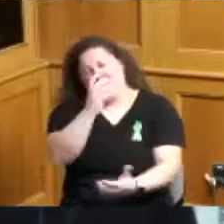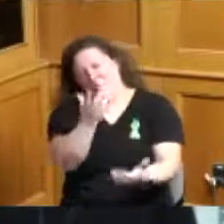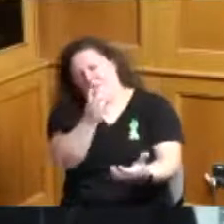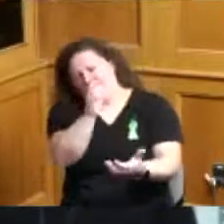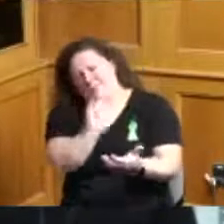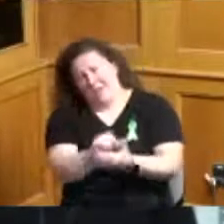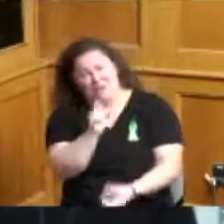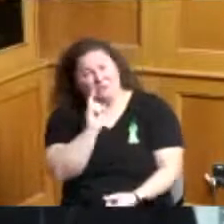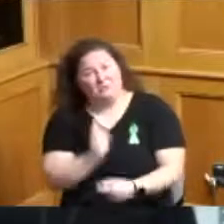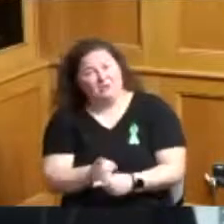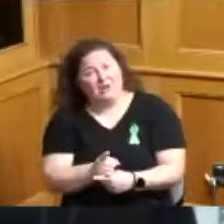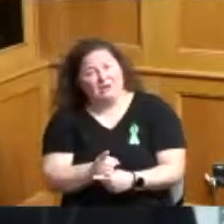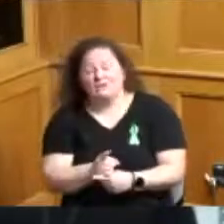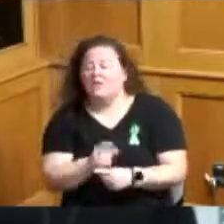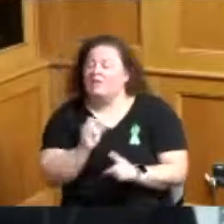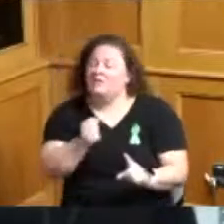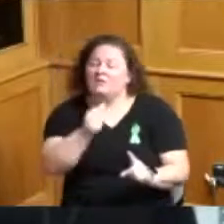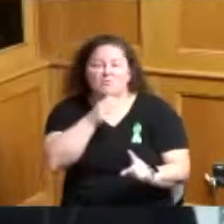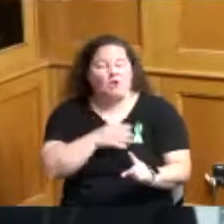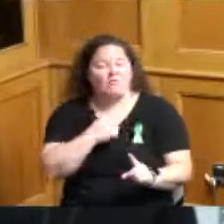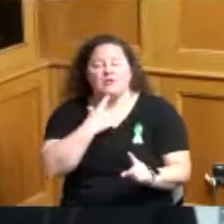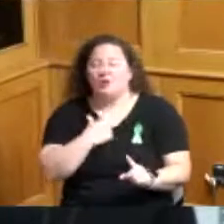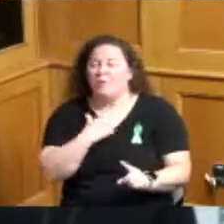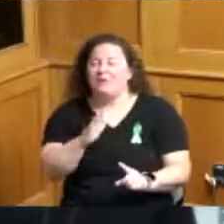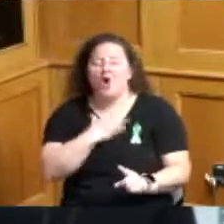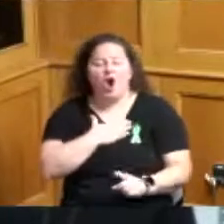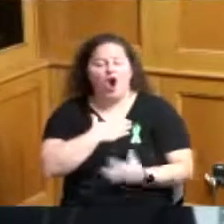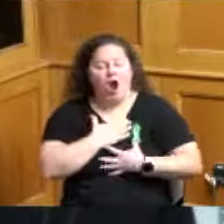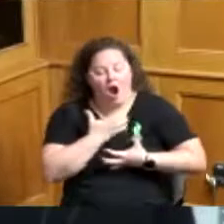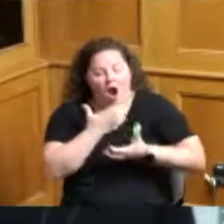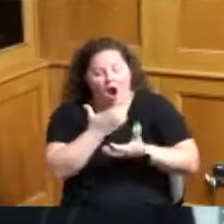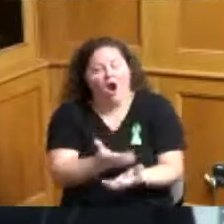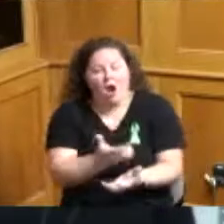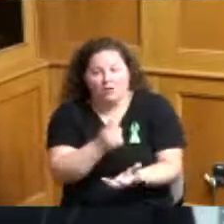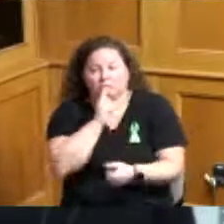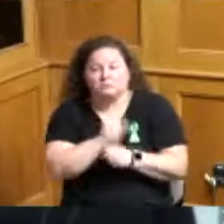every single word as she told me wholeheartedly that she would be attending her son's graduation